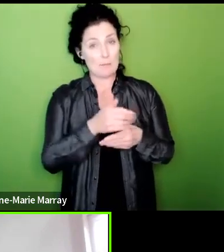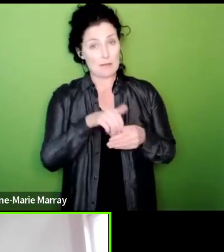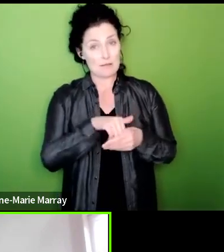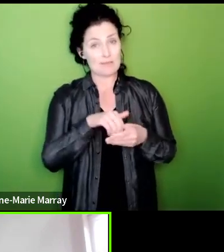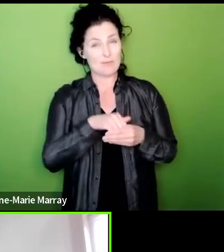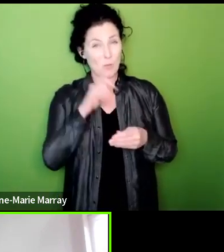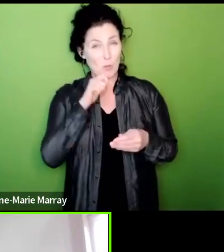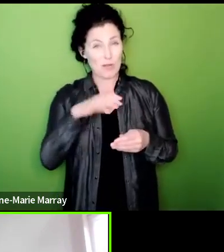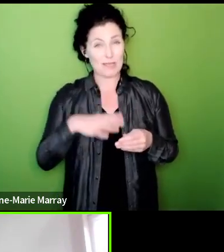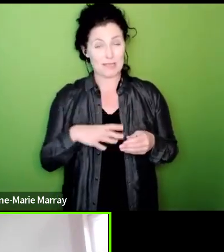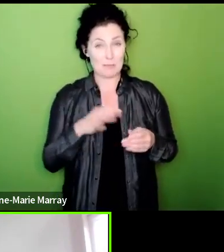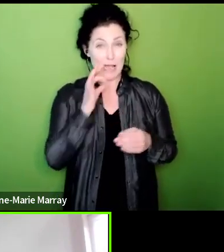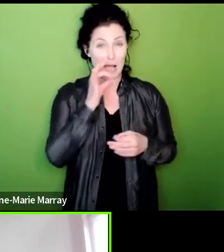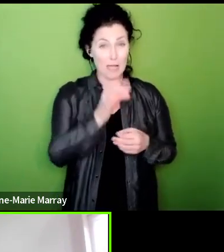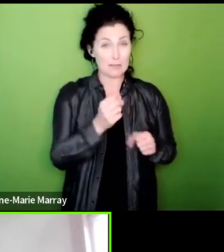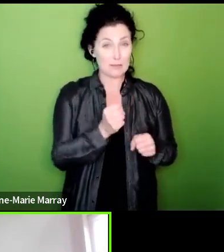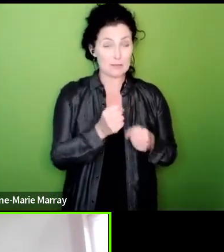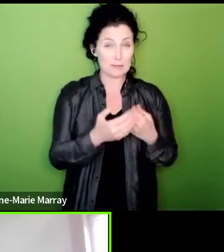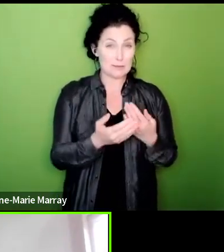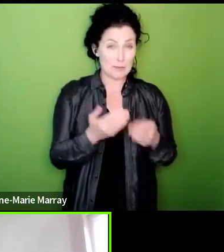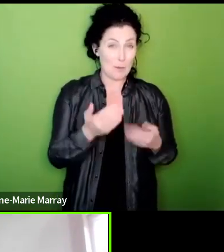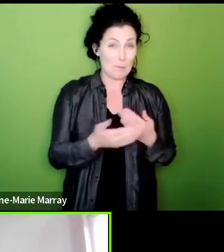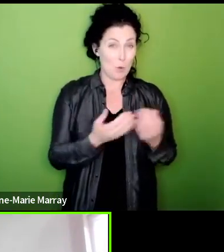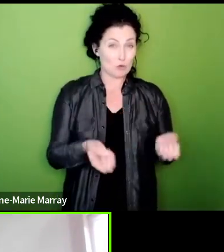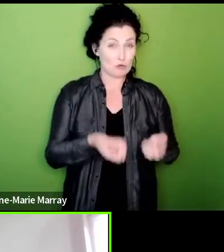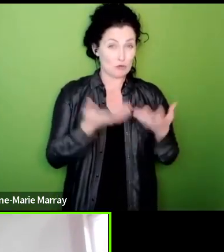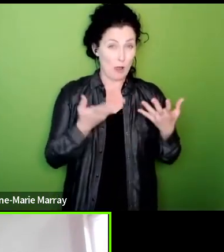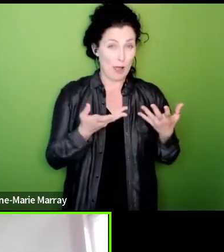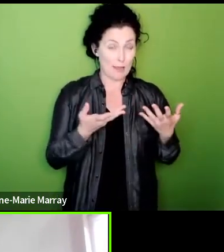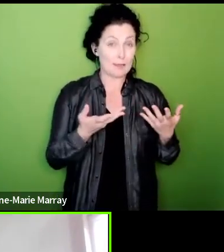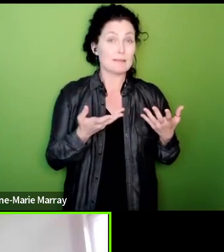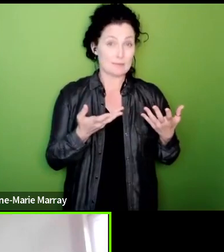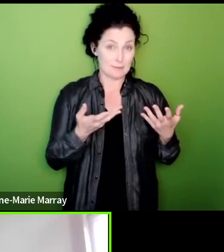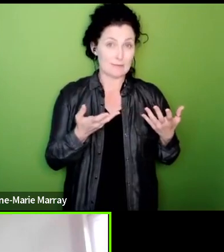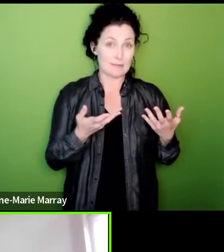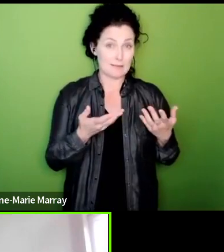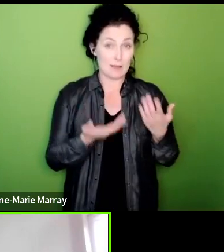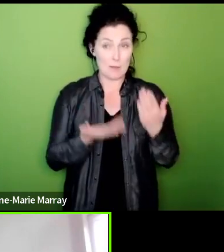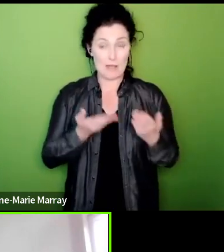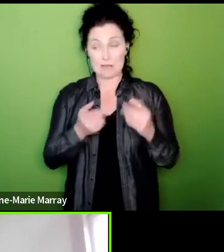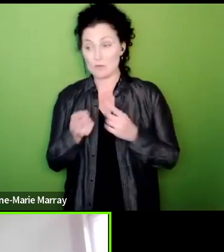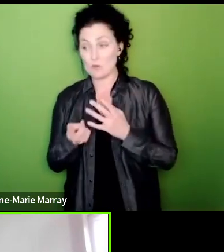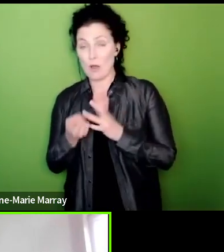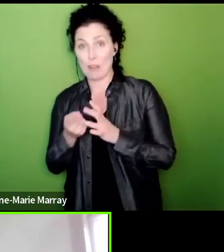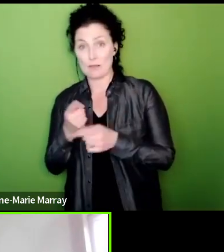agree there for is if we all contribute to that strike levy all of us will benefit if